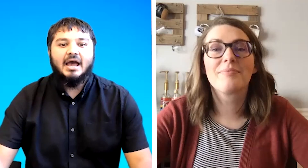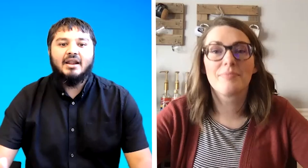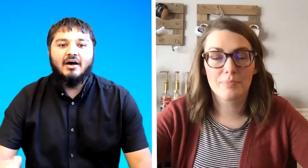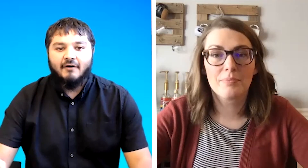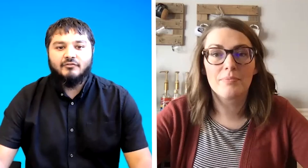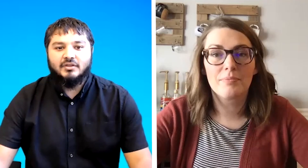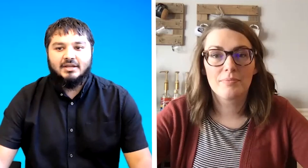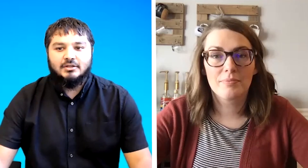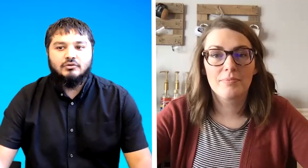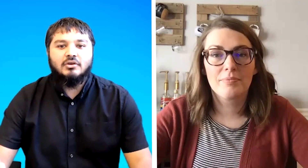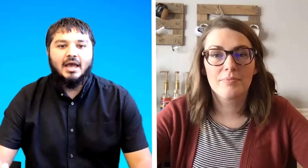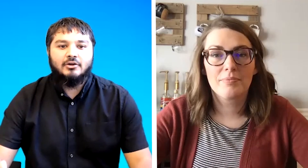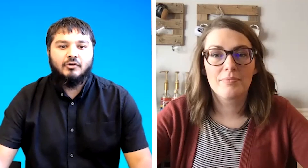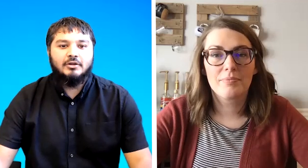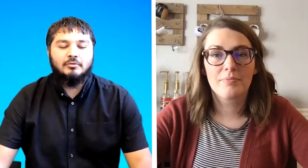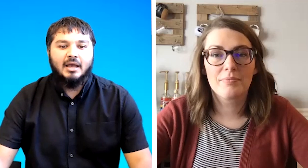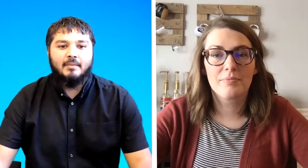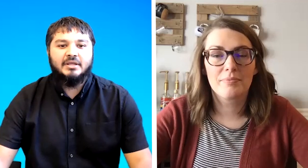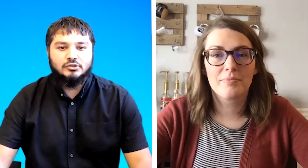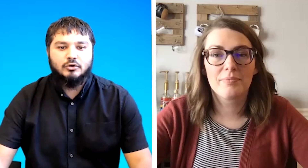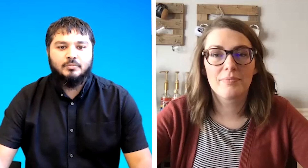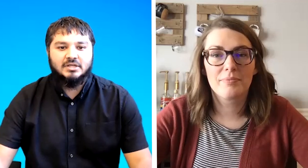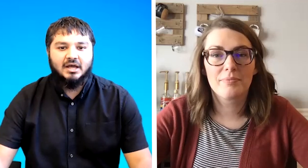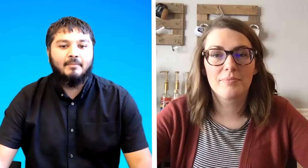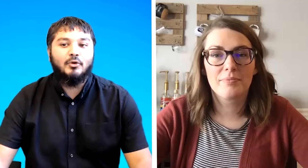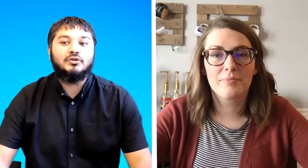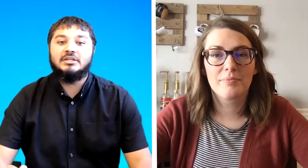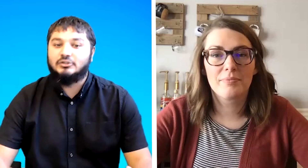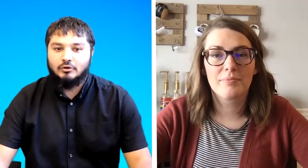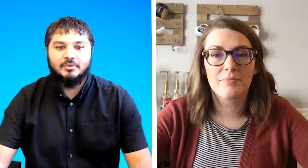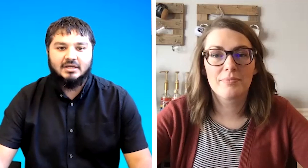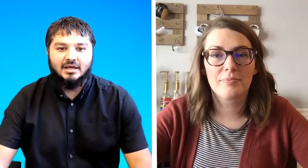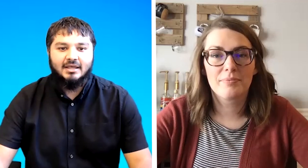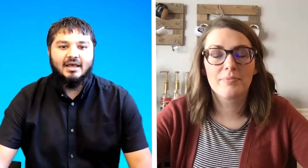and after that you can train to become an interpreter i'm not an interpreter